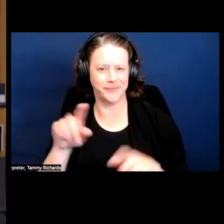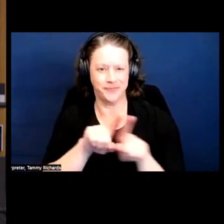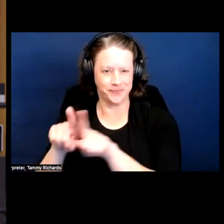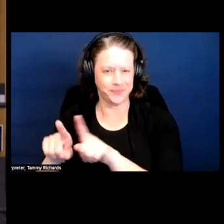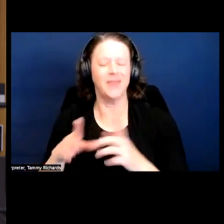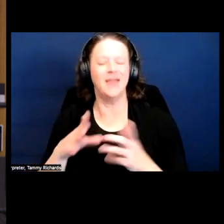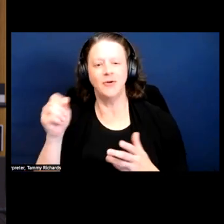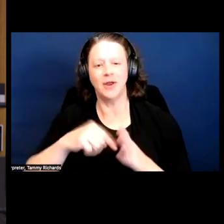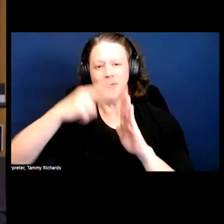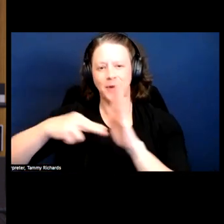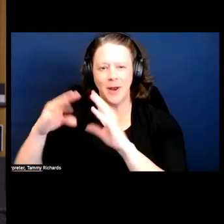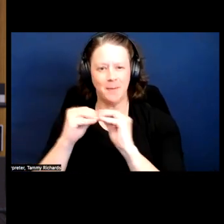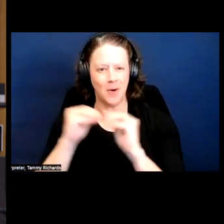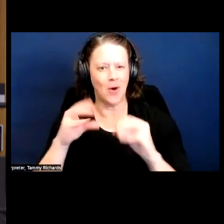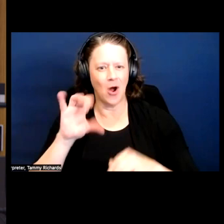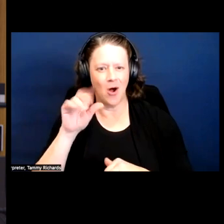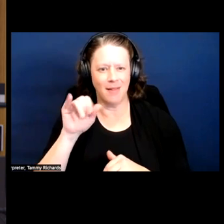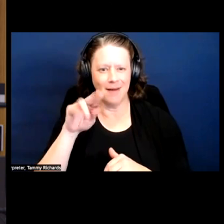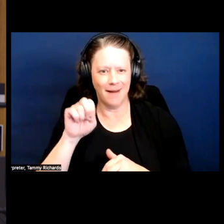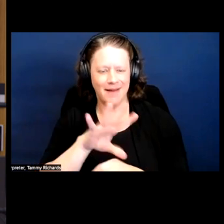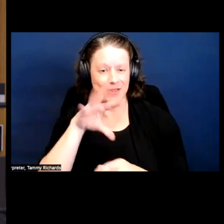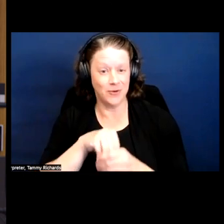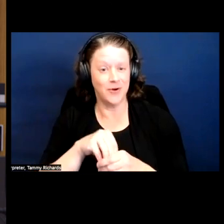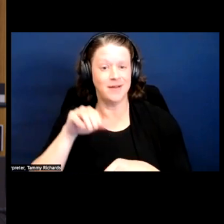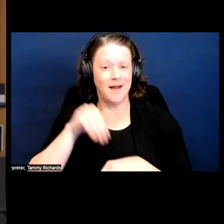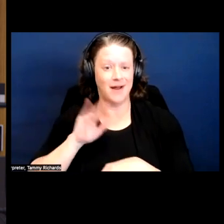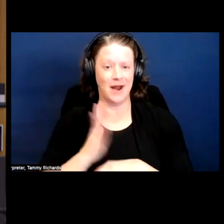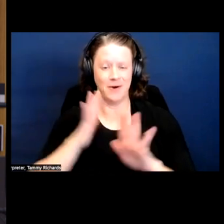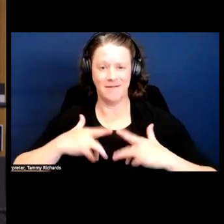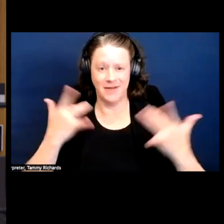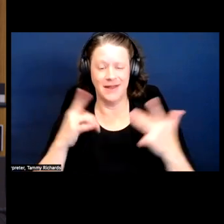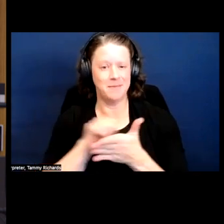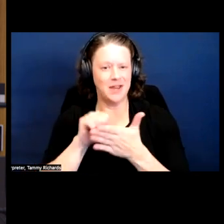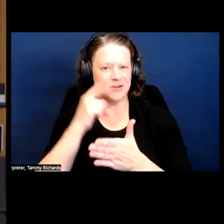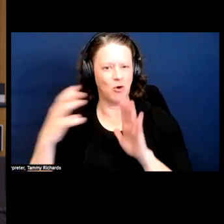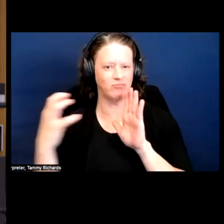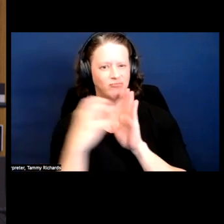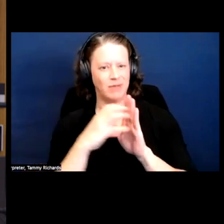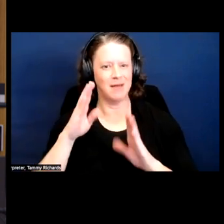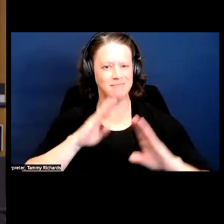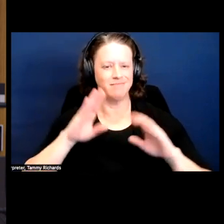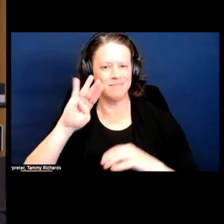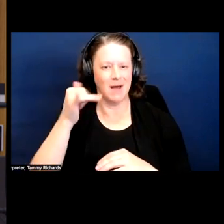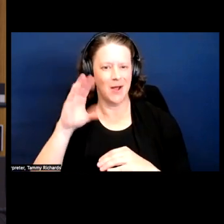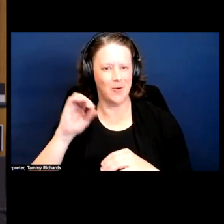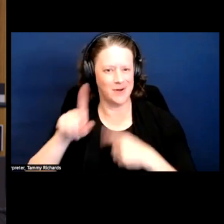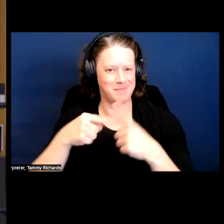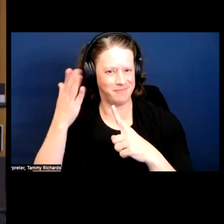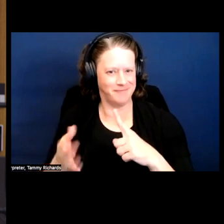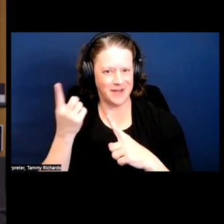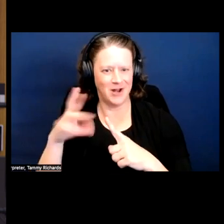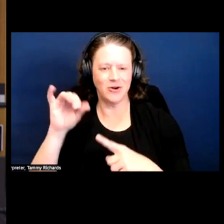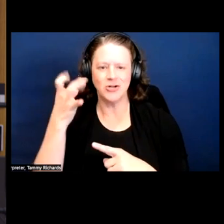You can read more about Dr. Schalk online, including on our event page.